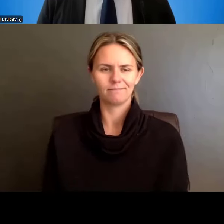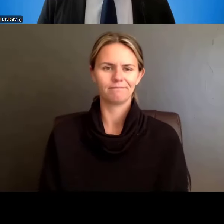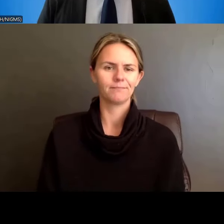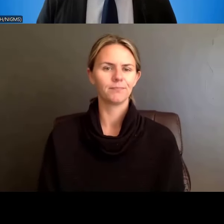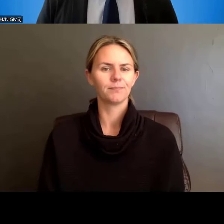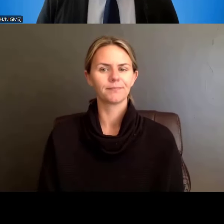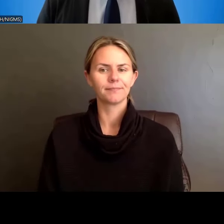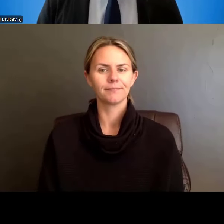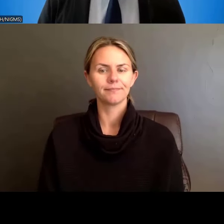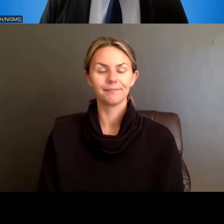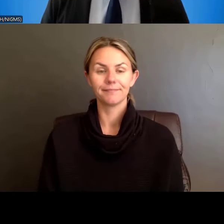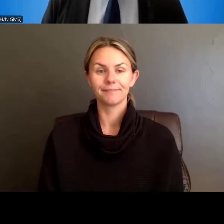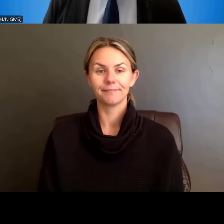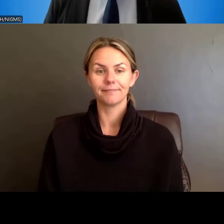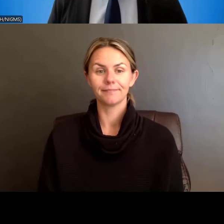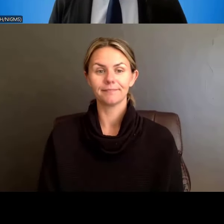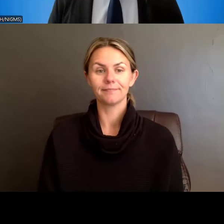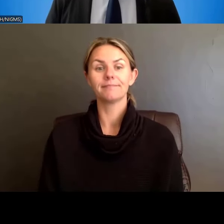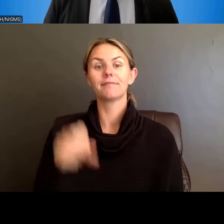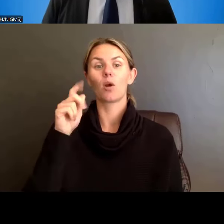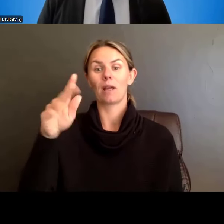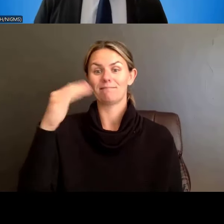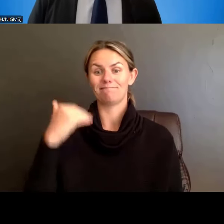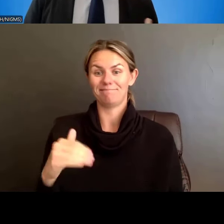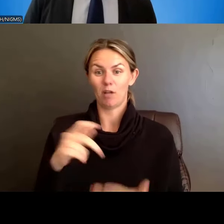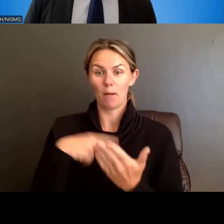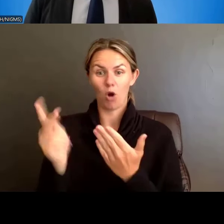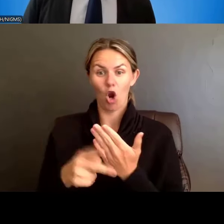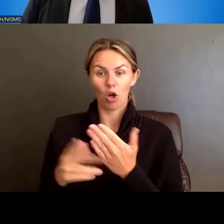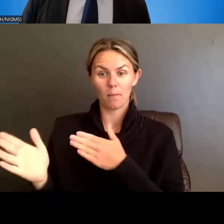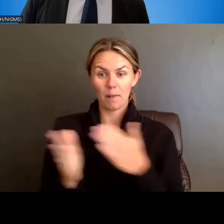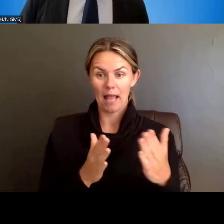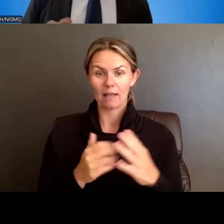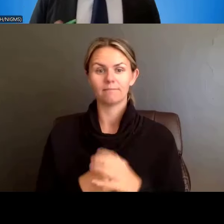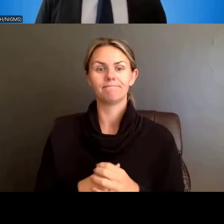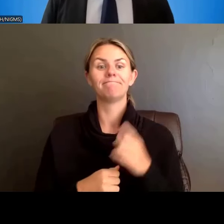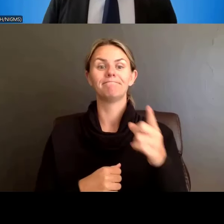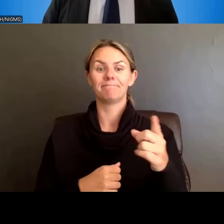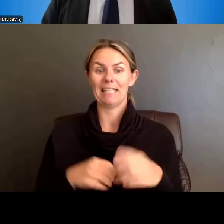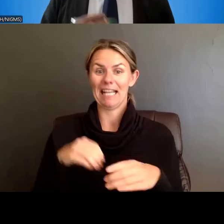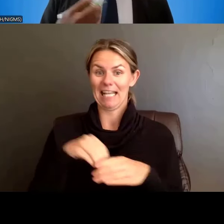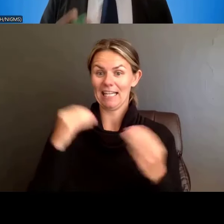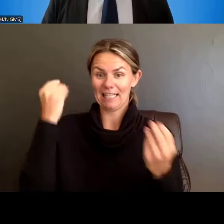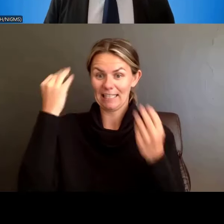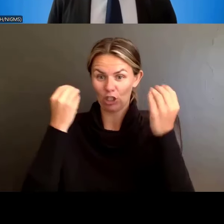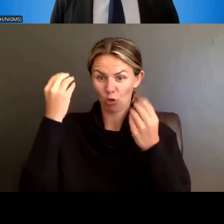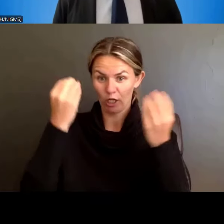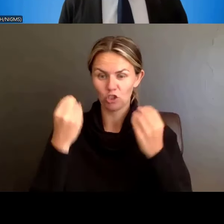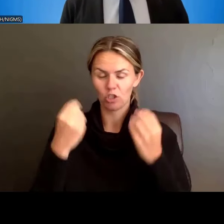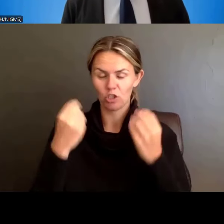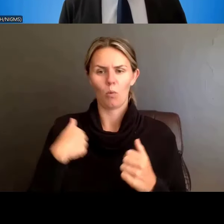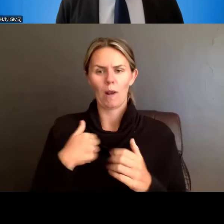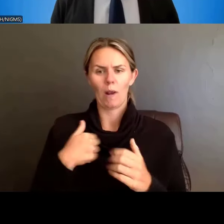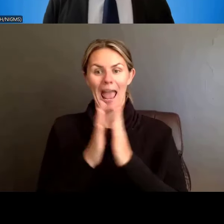Okay, so again, the program plan, we ask for it in the consideration, we ask for it in the instruction as you're filling out the program plan.